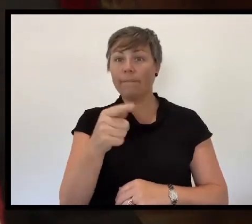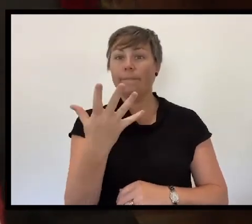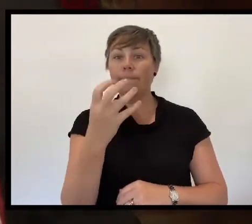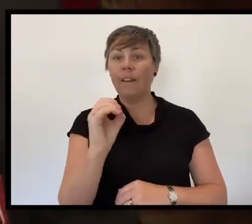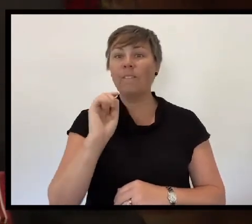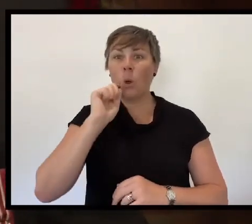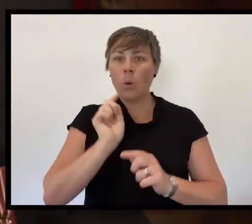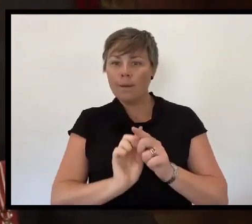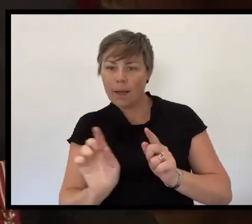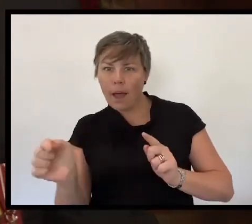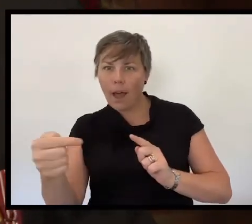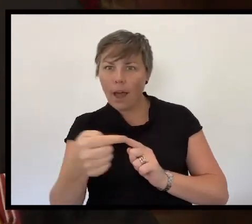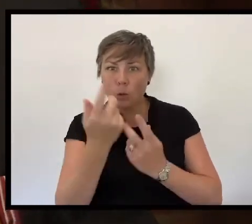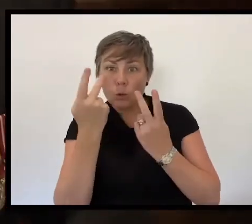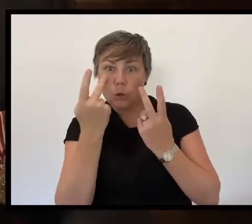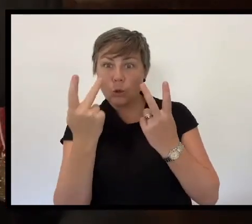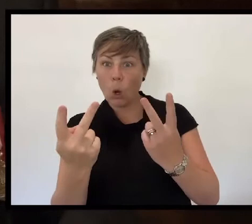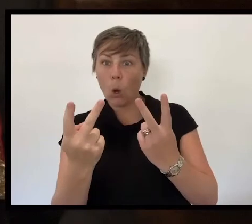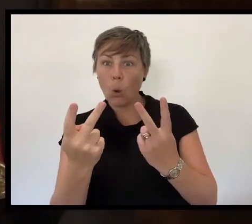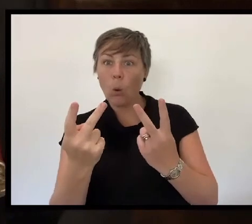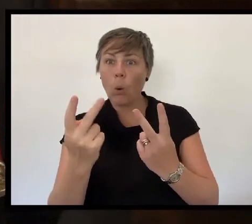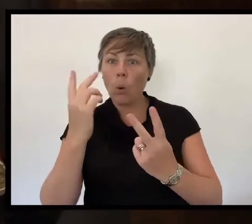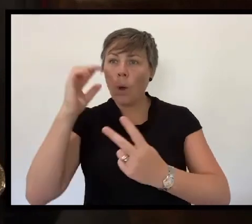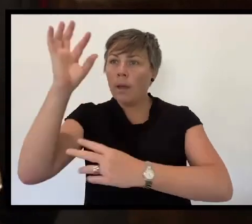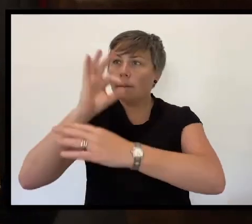when we go behind the scenes to reveal the science